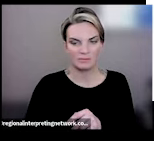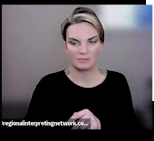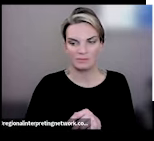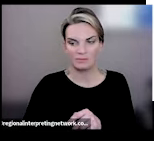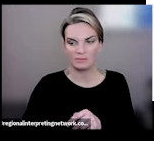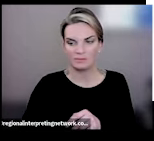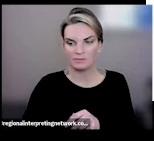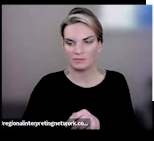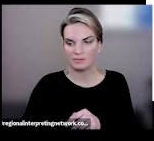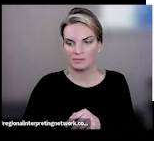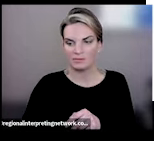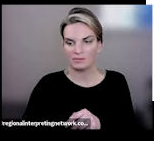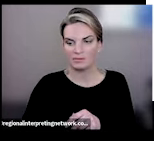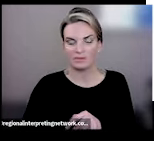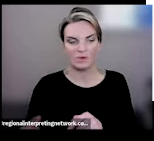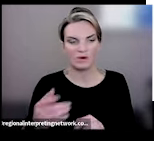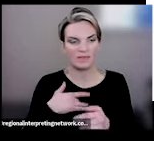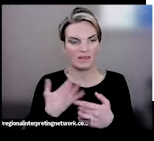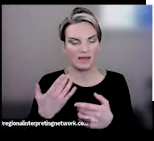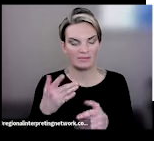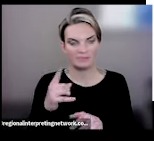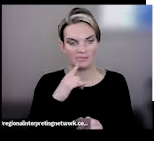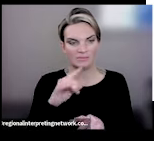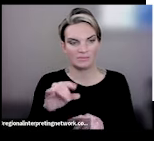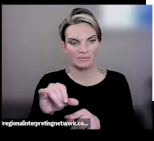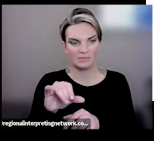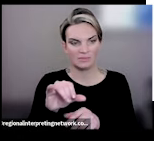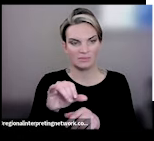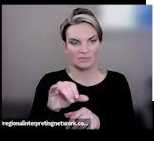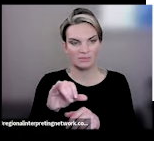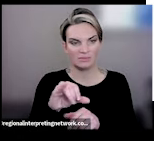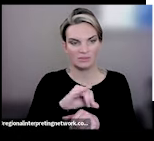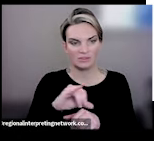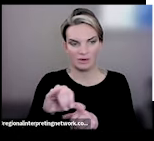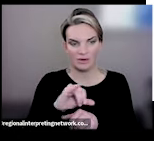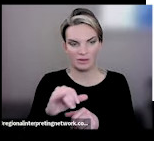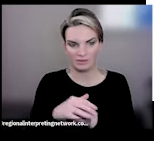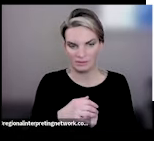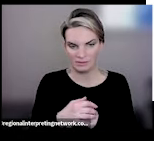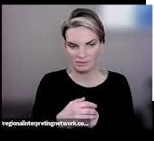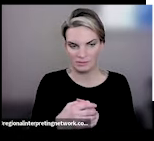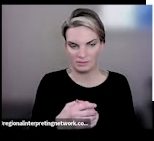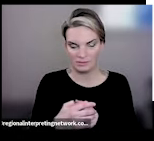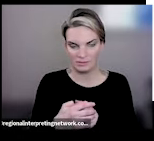a light sauce, so just be aware aware of that. If food prep is challenging, there are food